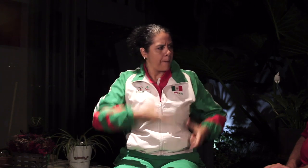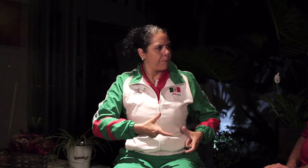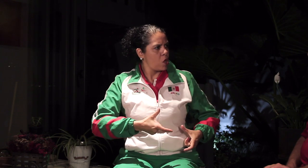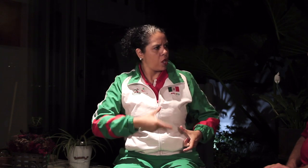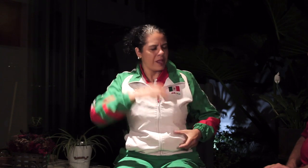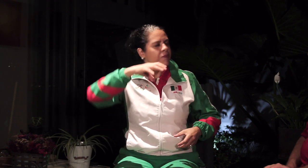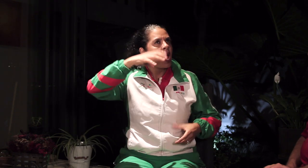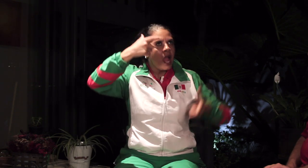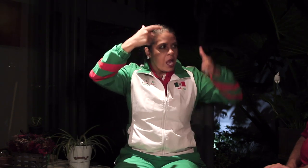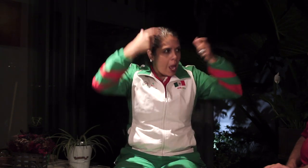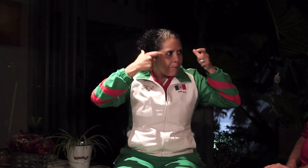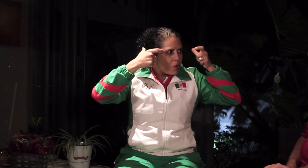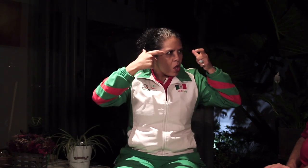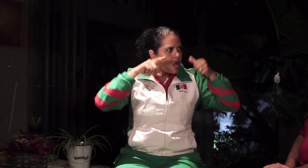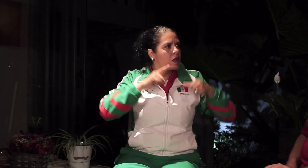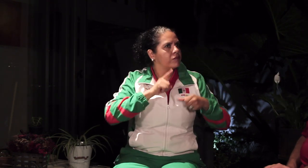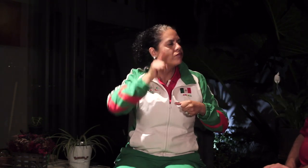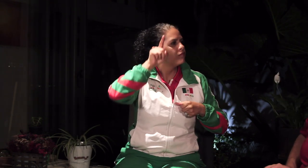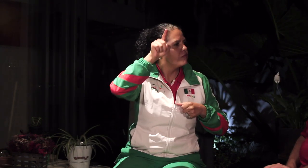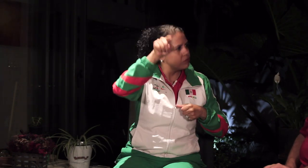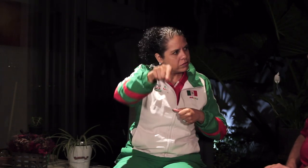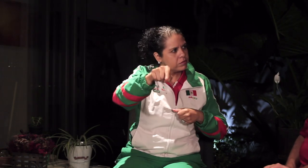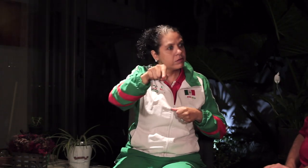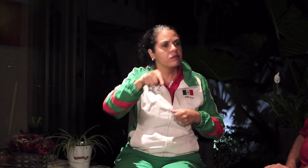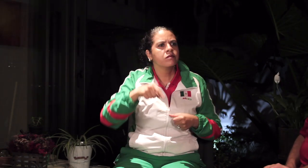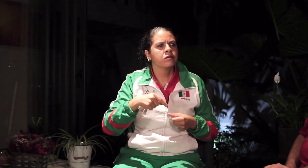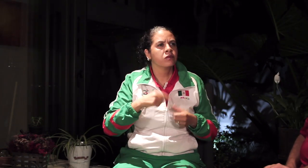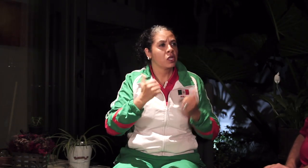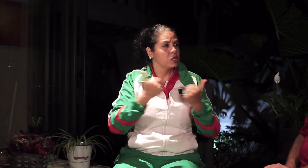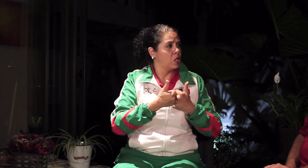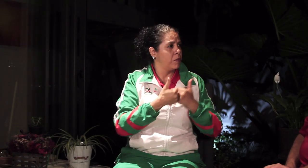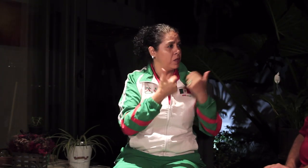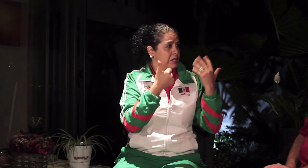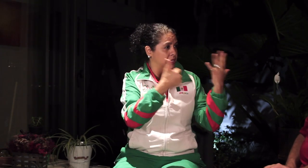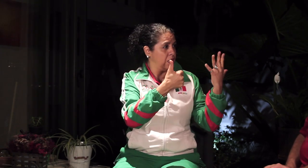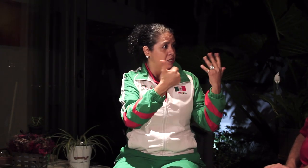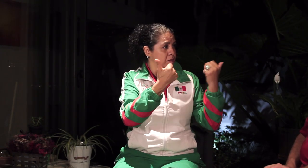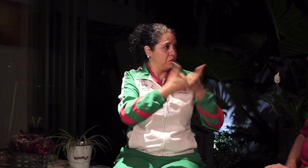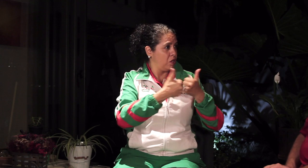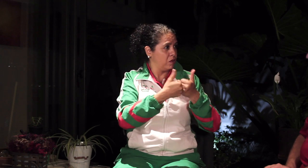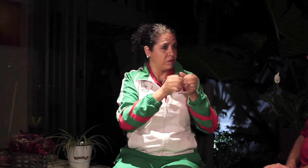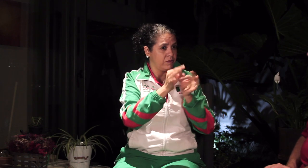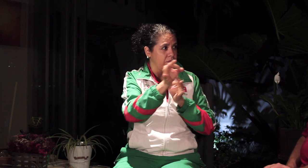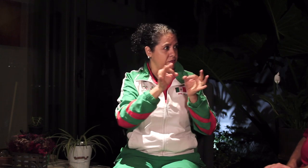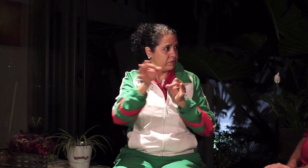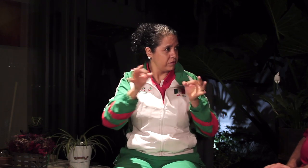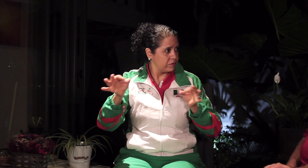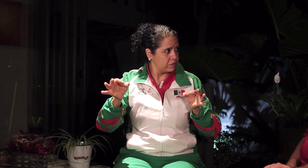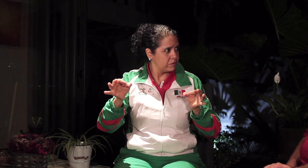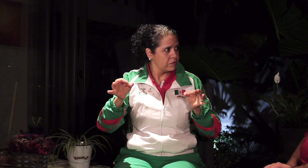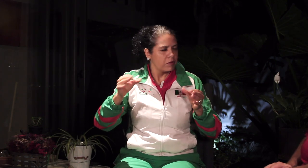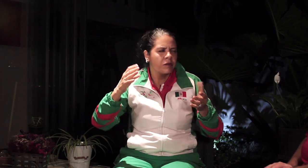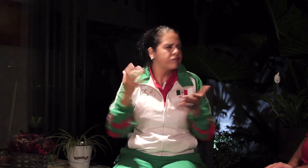championship and played six basketball games